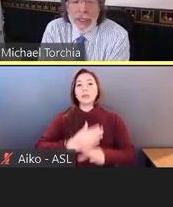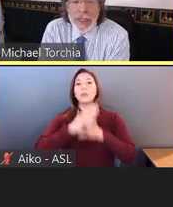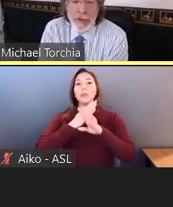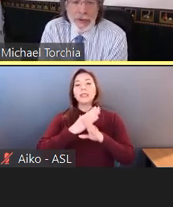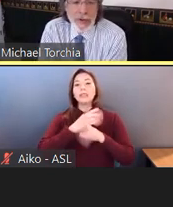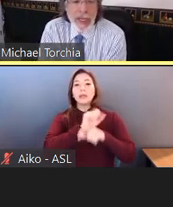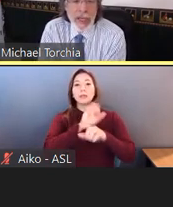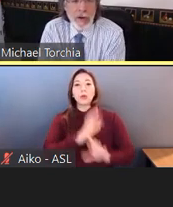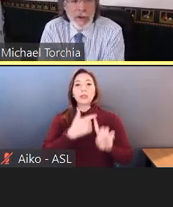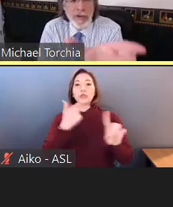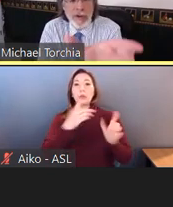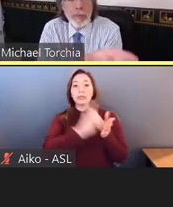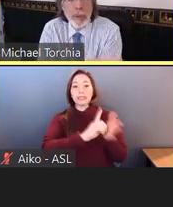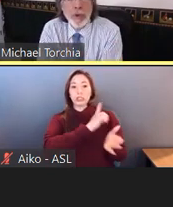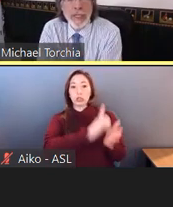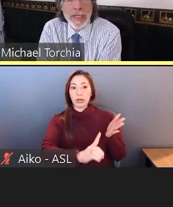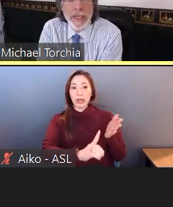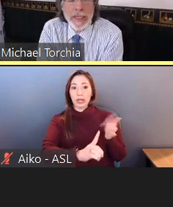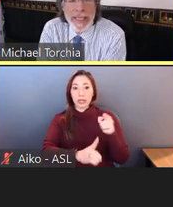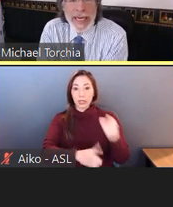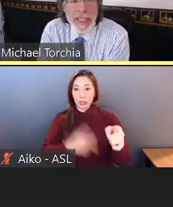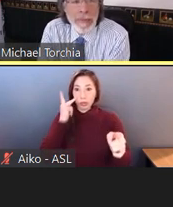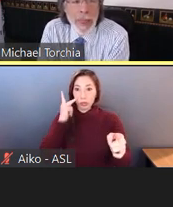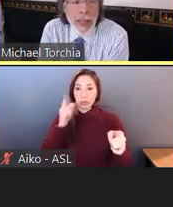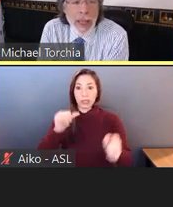and you'll see here, this is a bolded section--